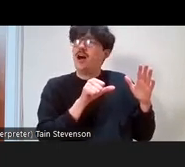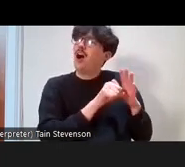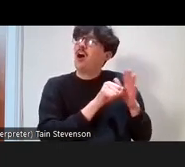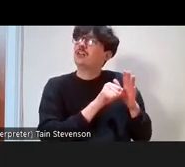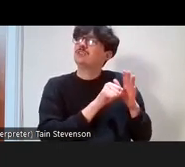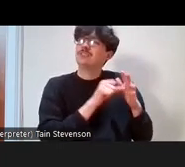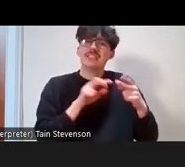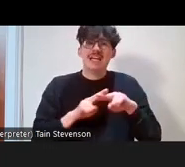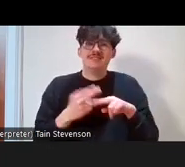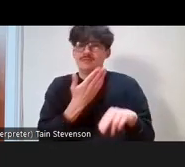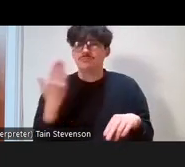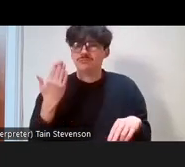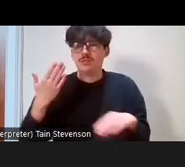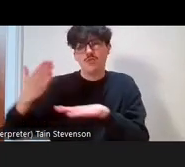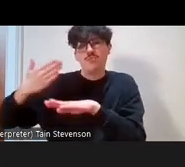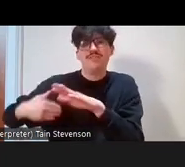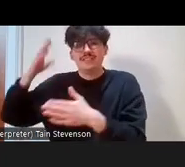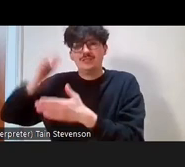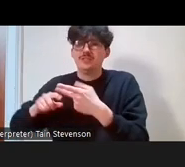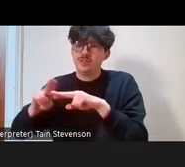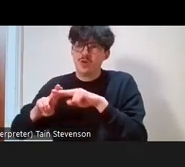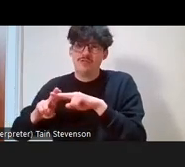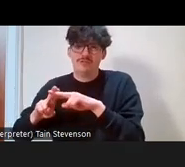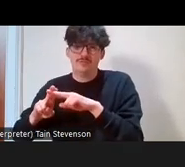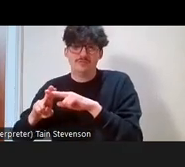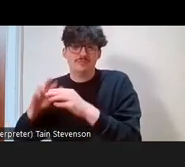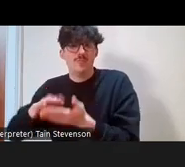previous experience of what museums do and the different roles within museums